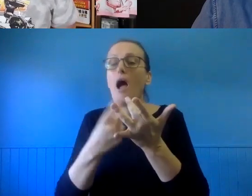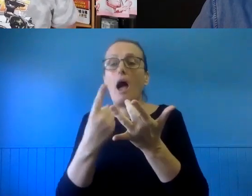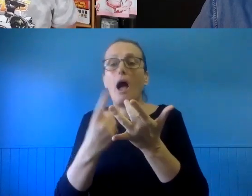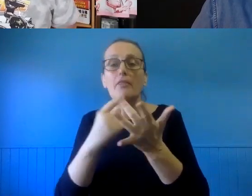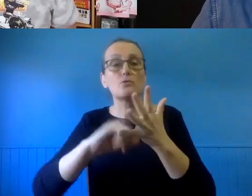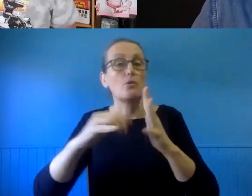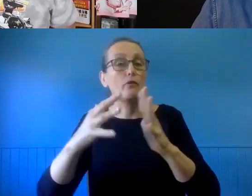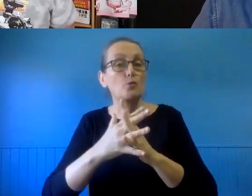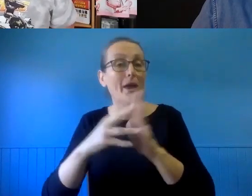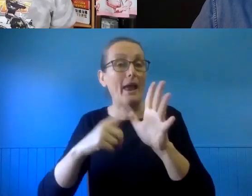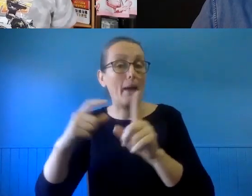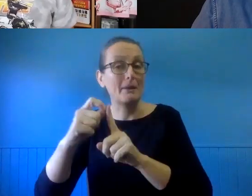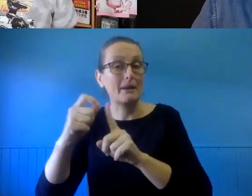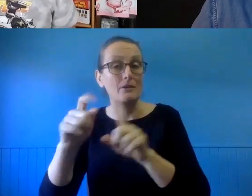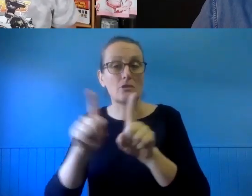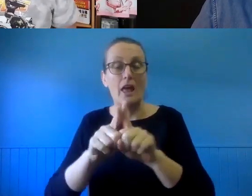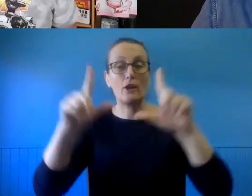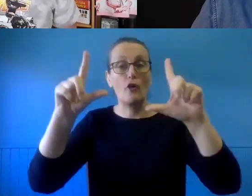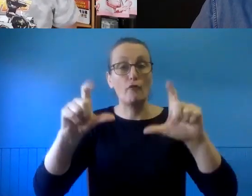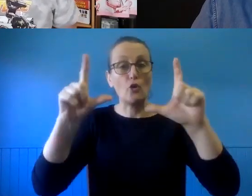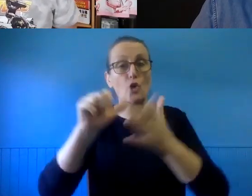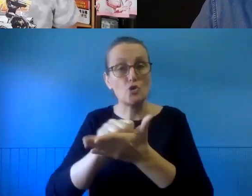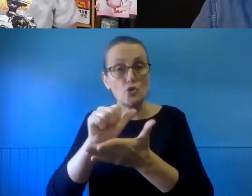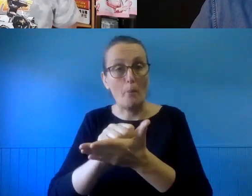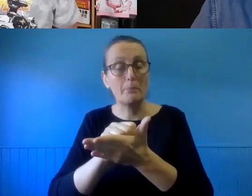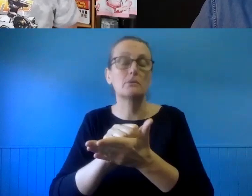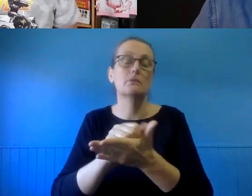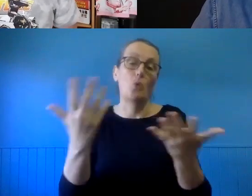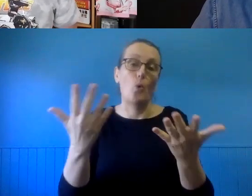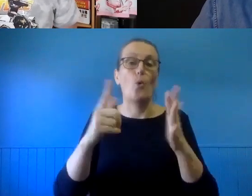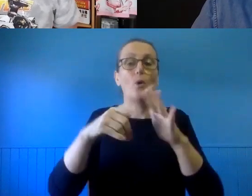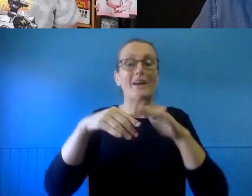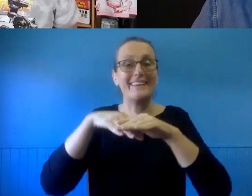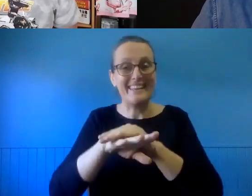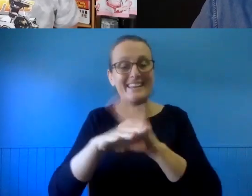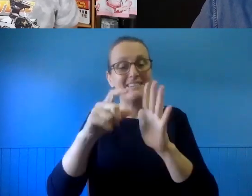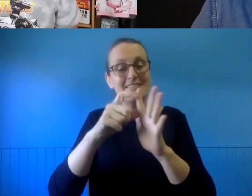applications like photoshop or In Design have ways of including that